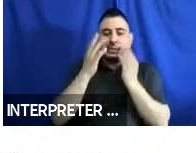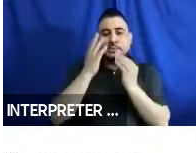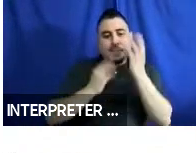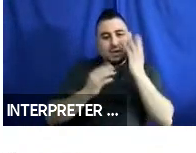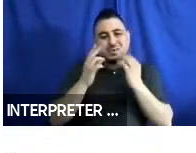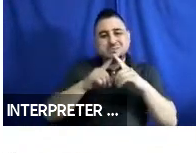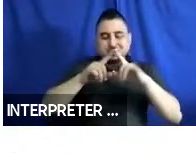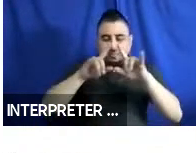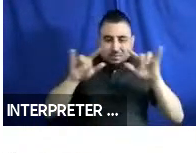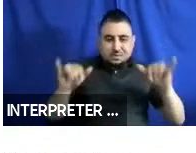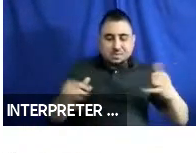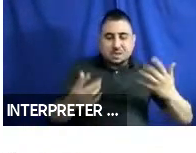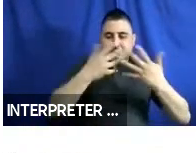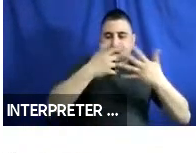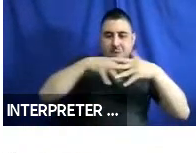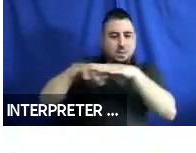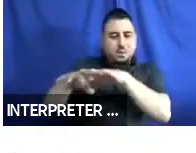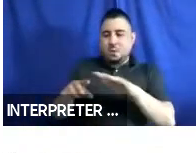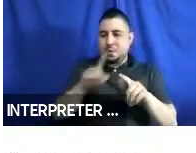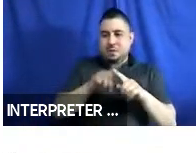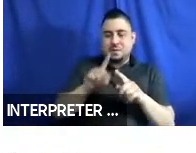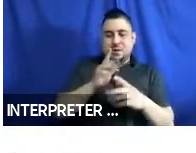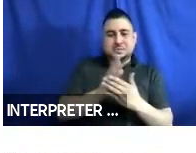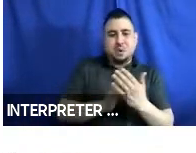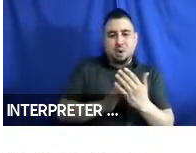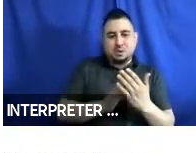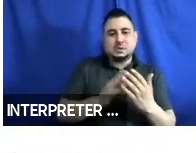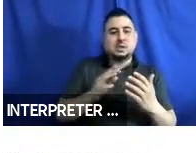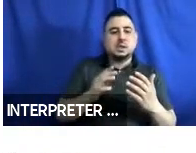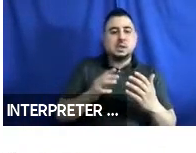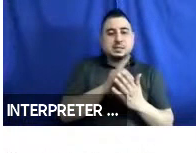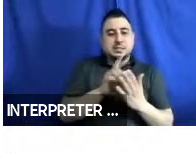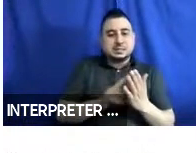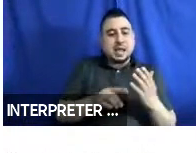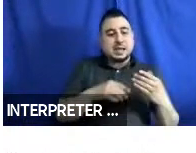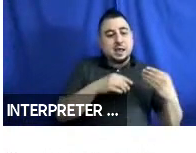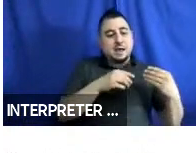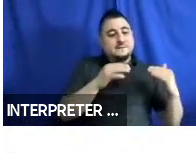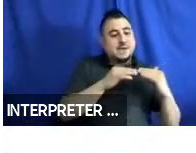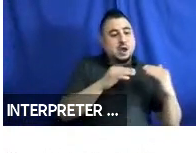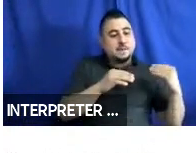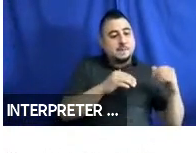interrelated components, the design of the fare payment system which will likely become